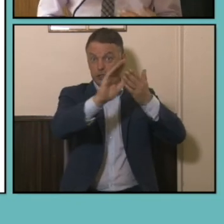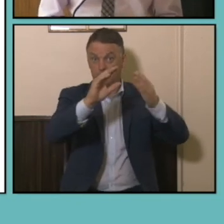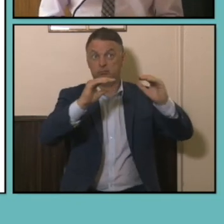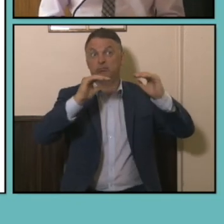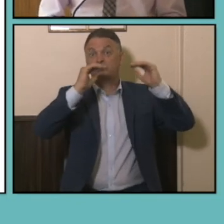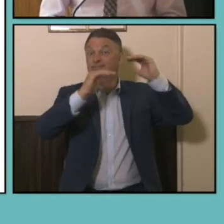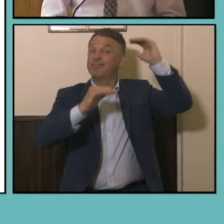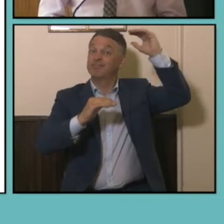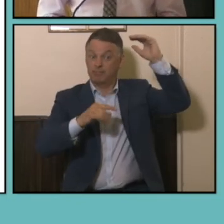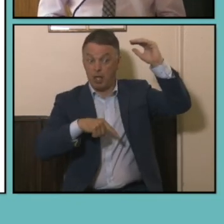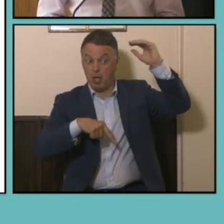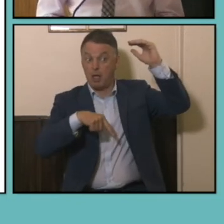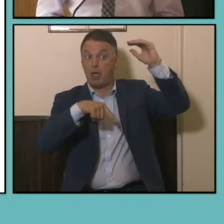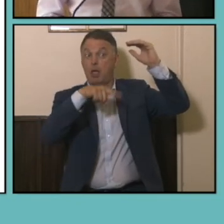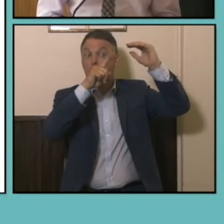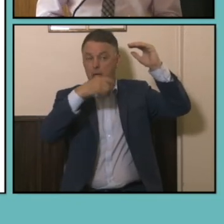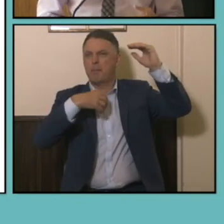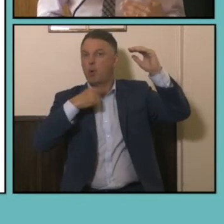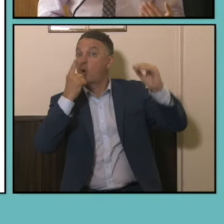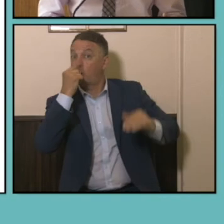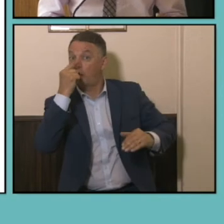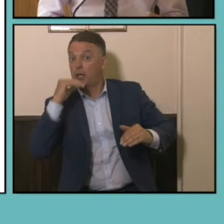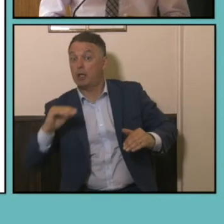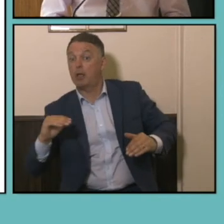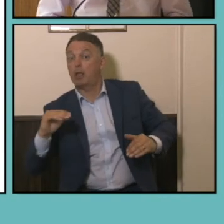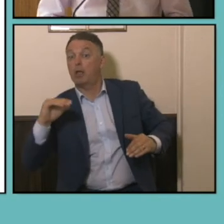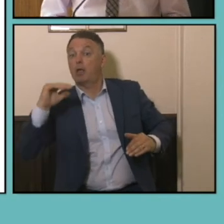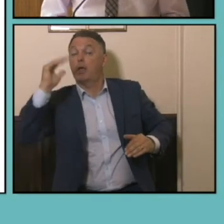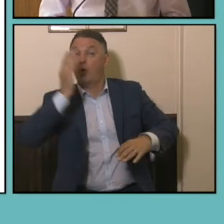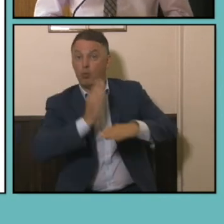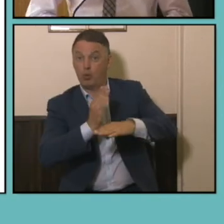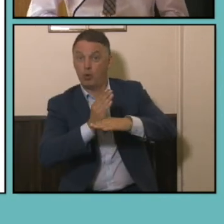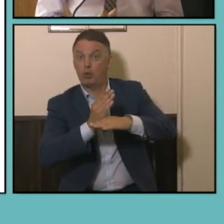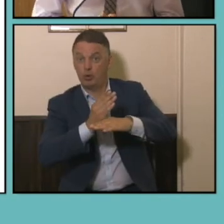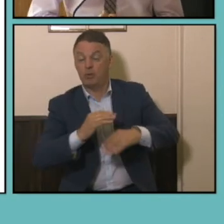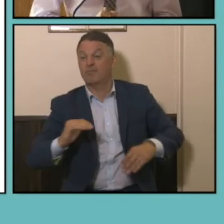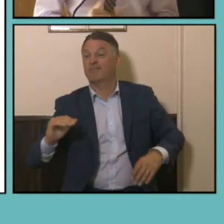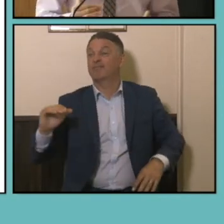be employed and you're also more likely to have a higher median personal weekly